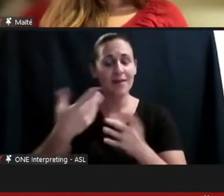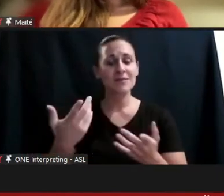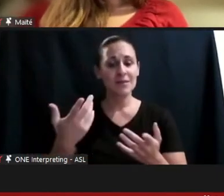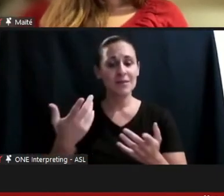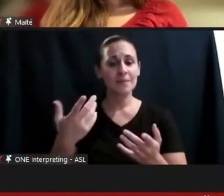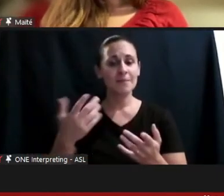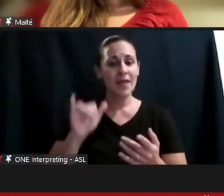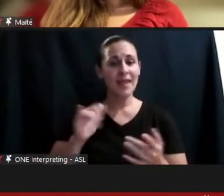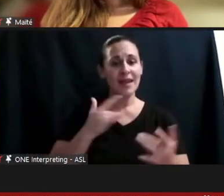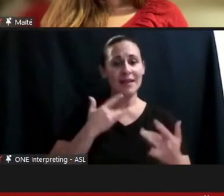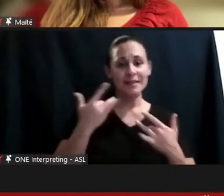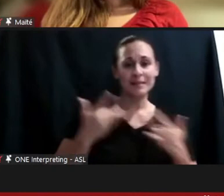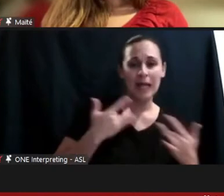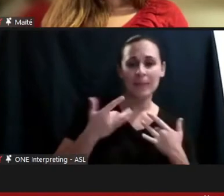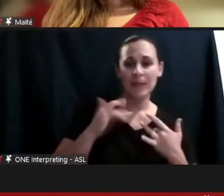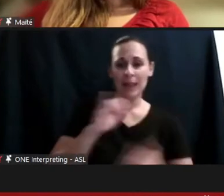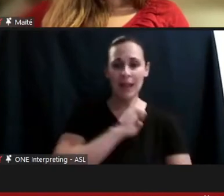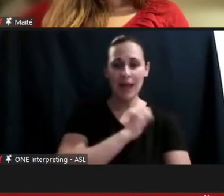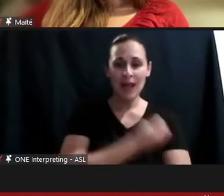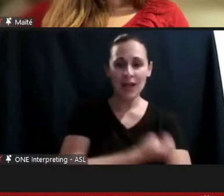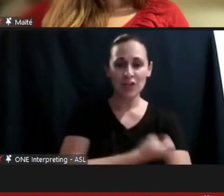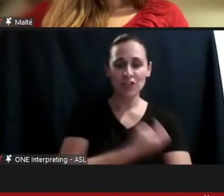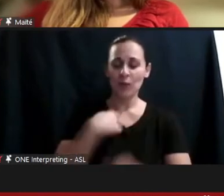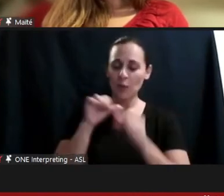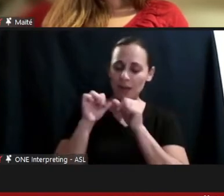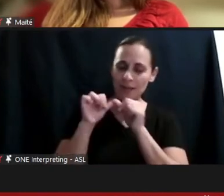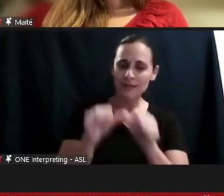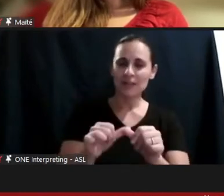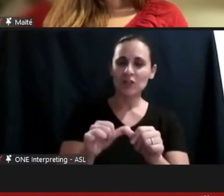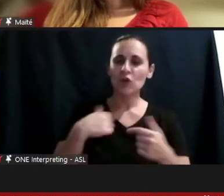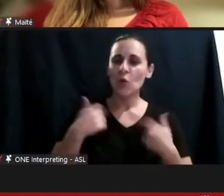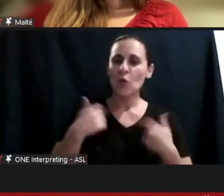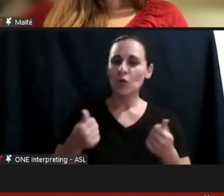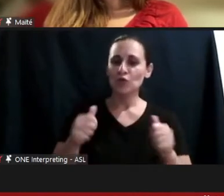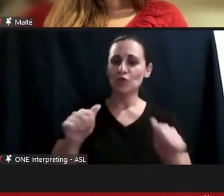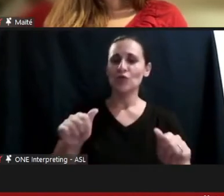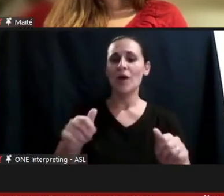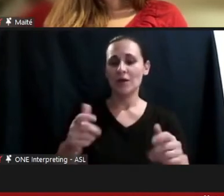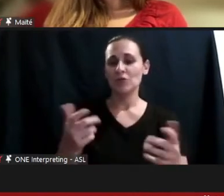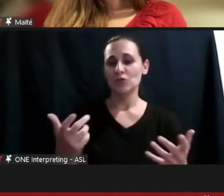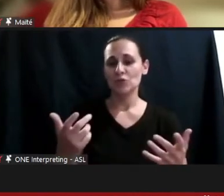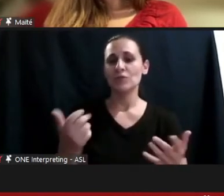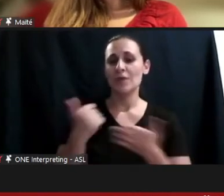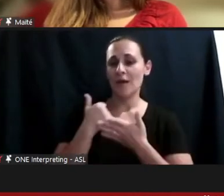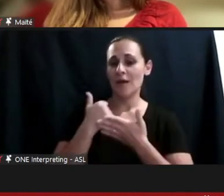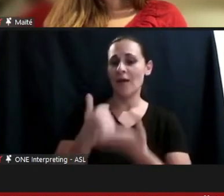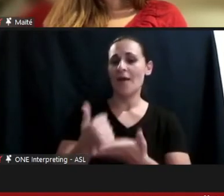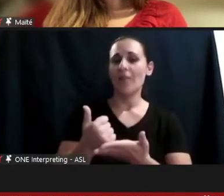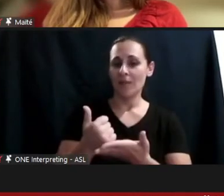hopefully as we move forward, we can try to help those who had less privilege but